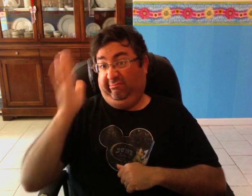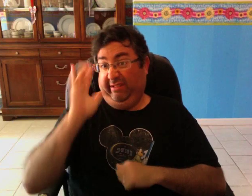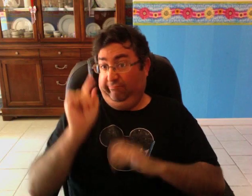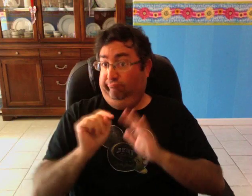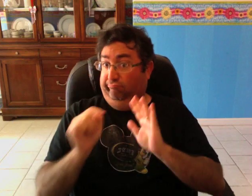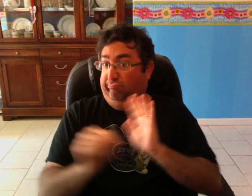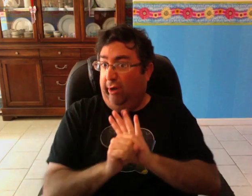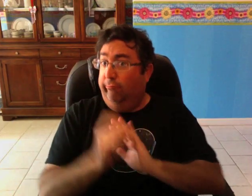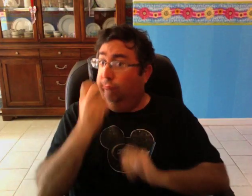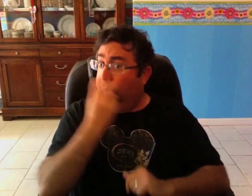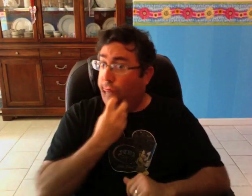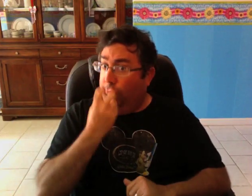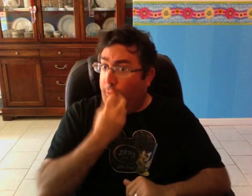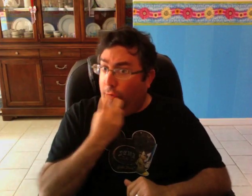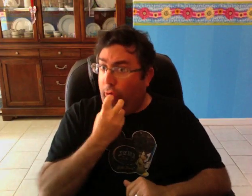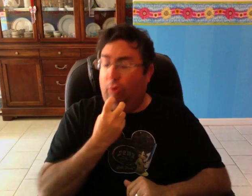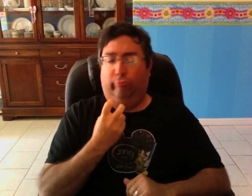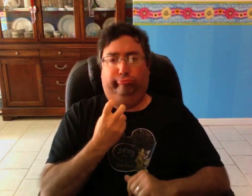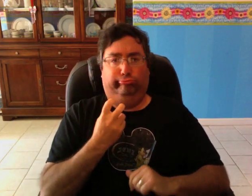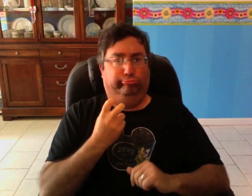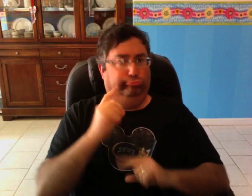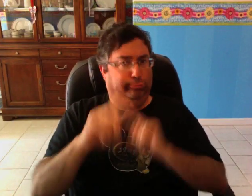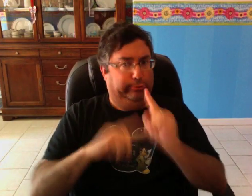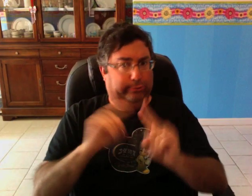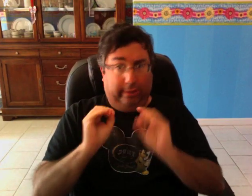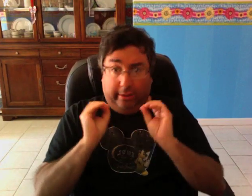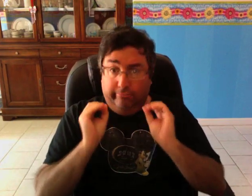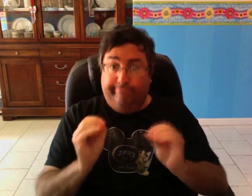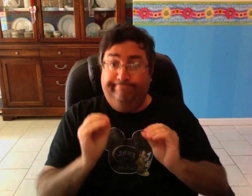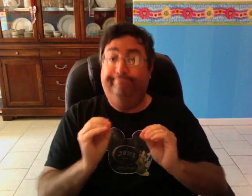Back then, I was oral, and didn't sign.